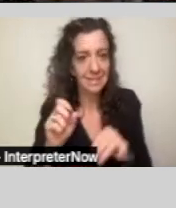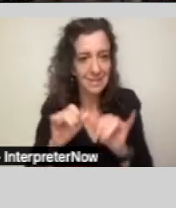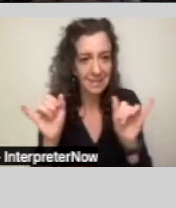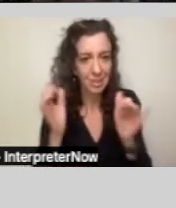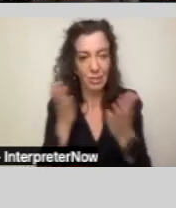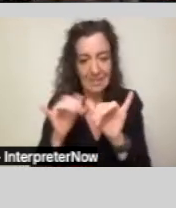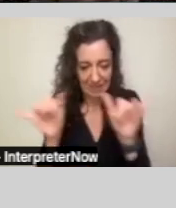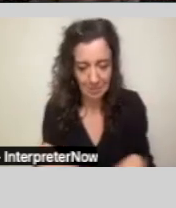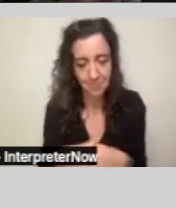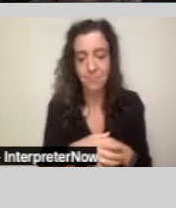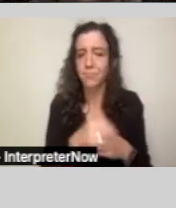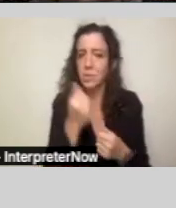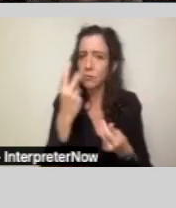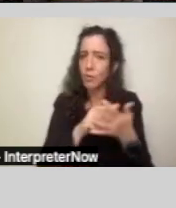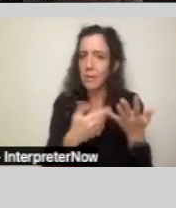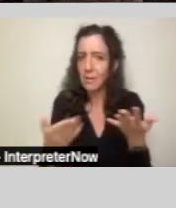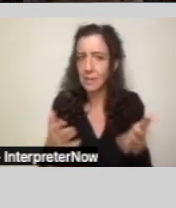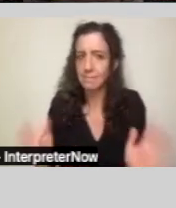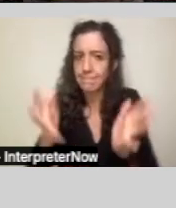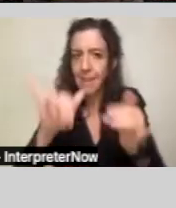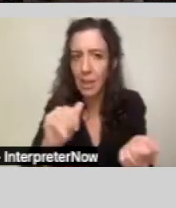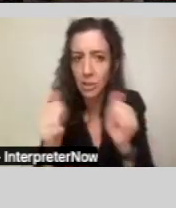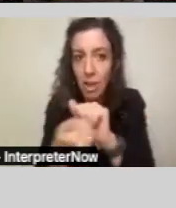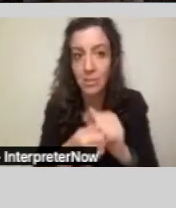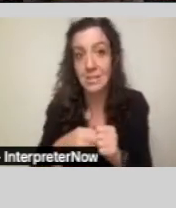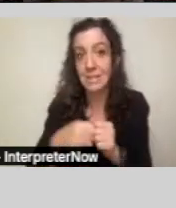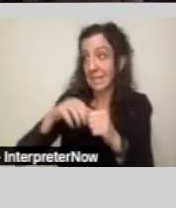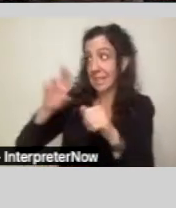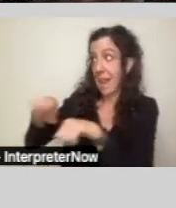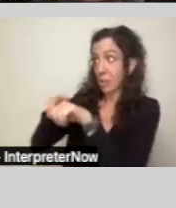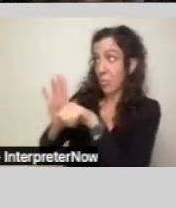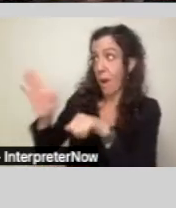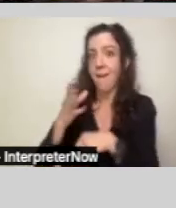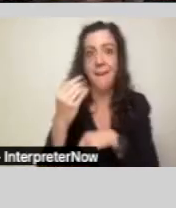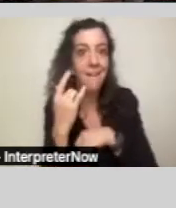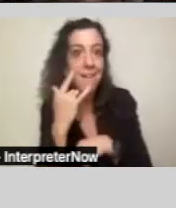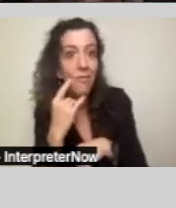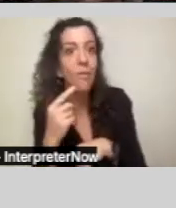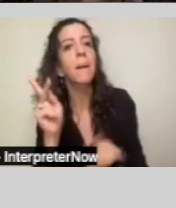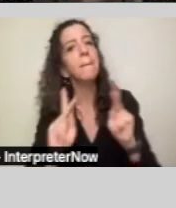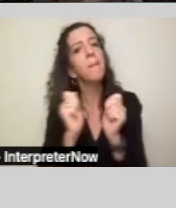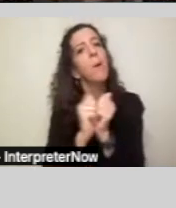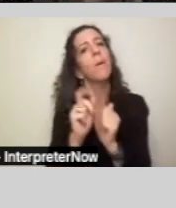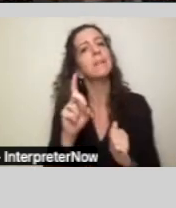First, nationally, and in California, people with disabilities began calling for a movement